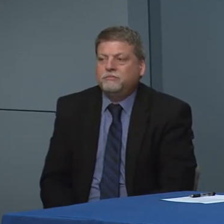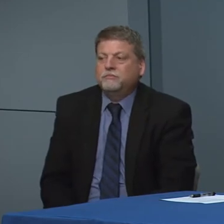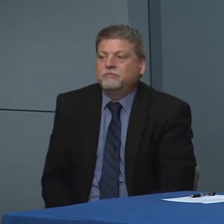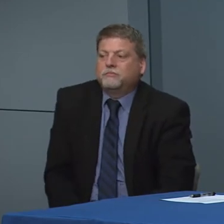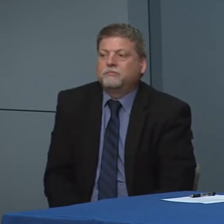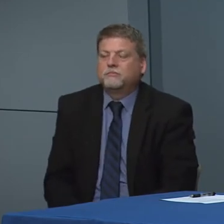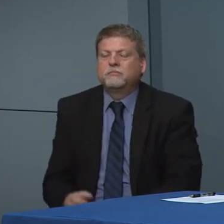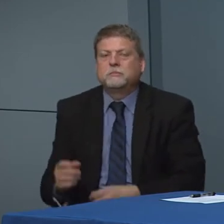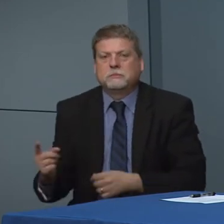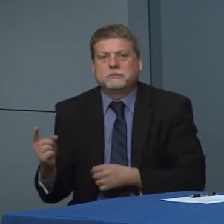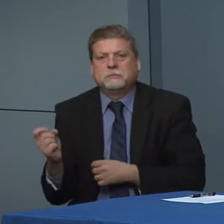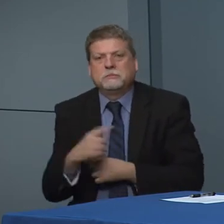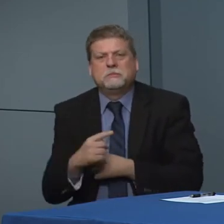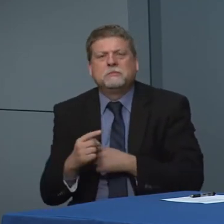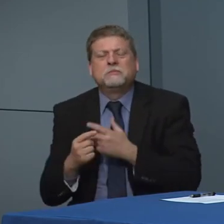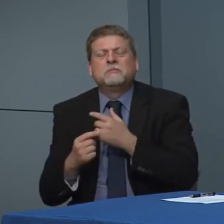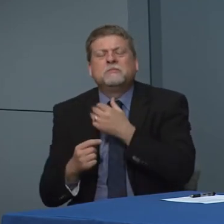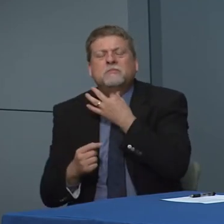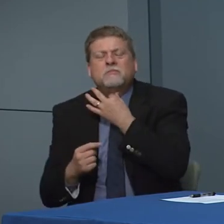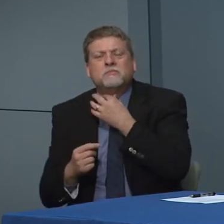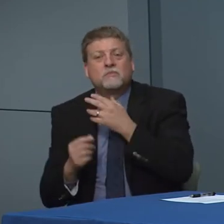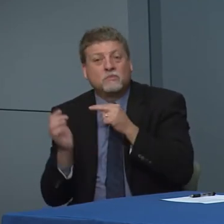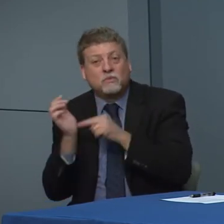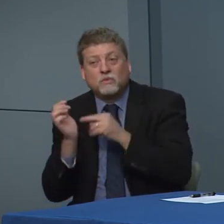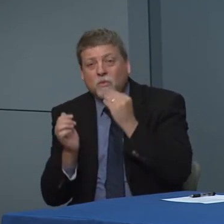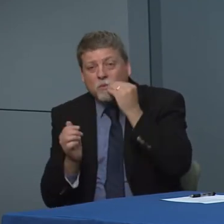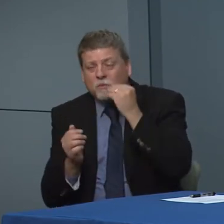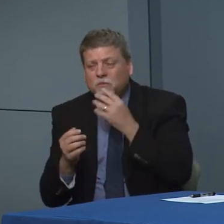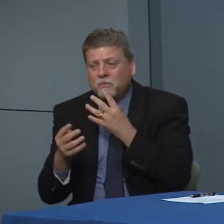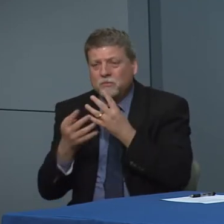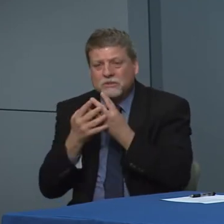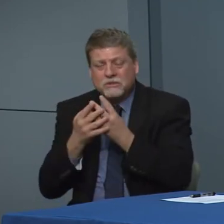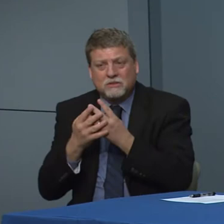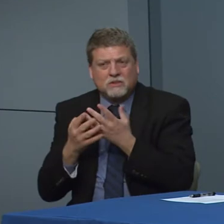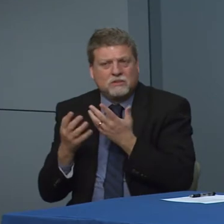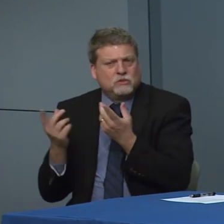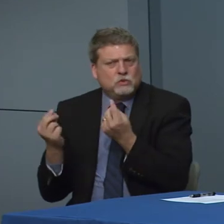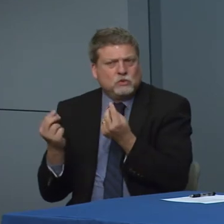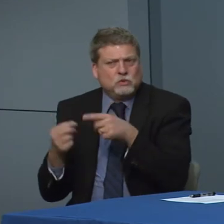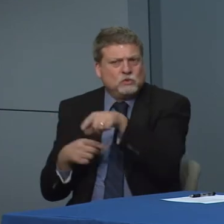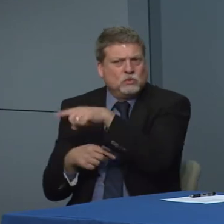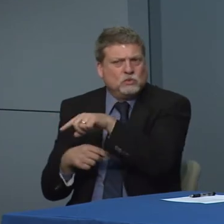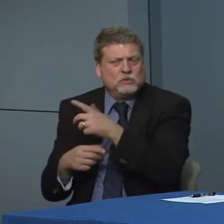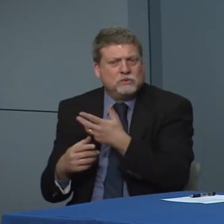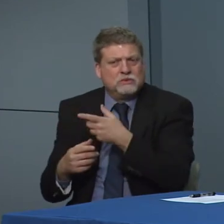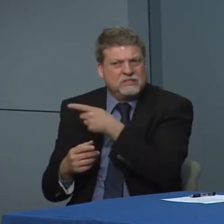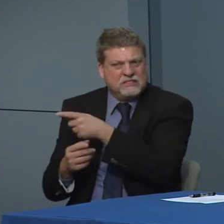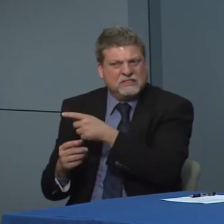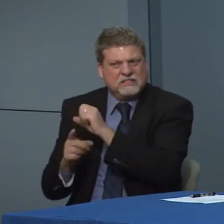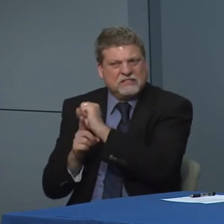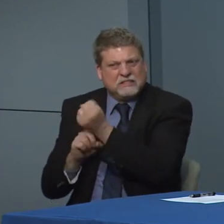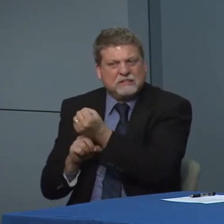The question I have is about nursing homes and prisons is enough being done to protect folks word fun of onset of can